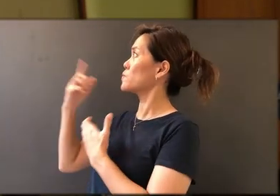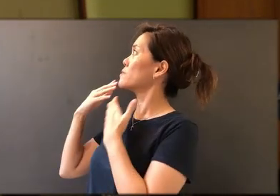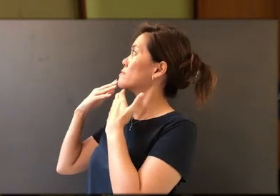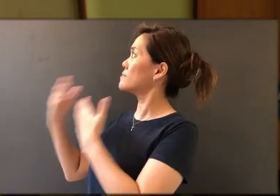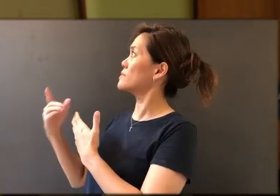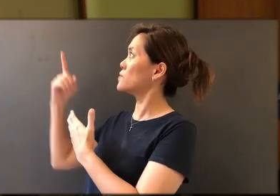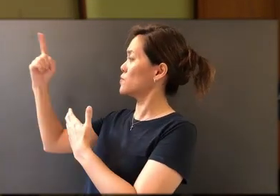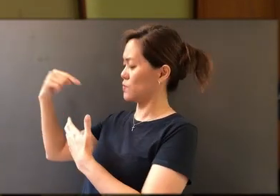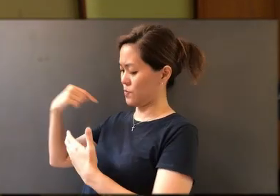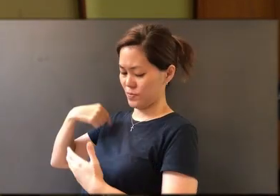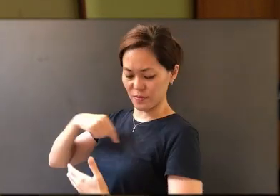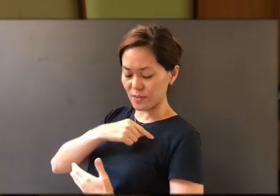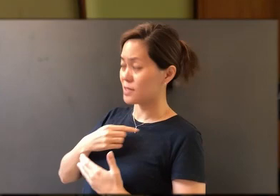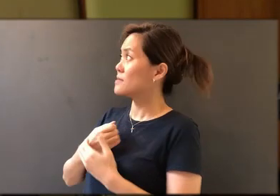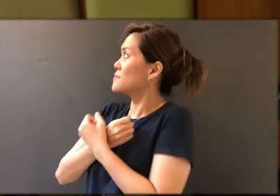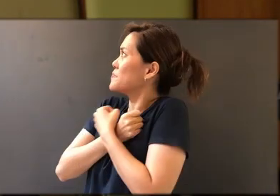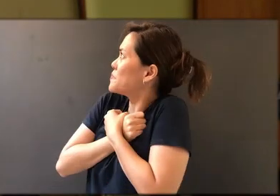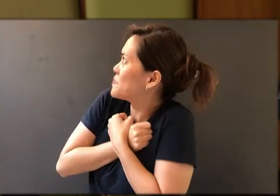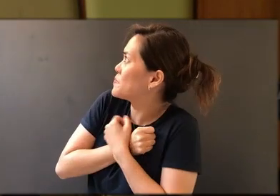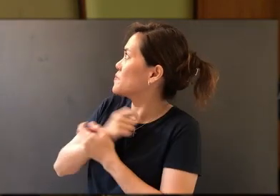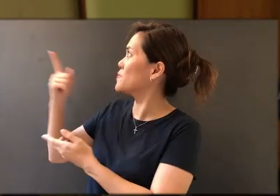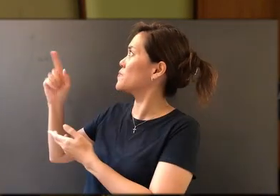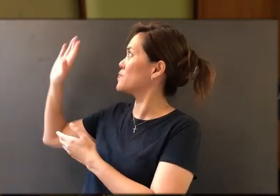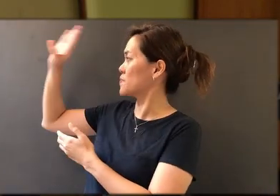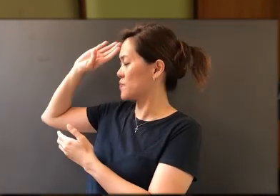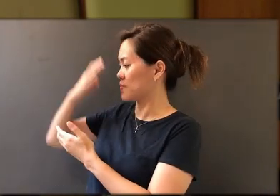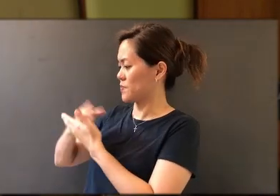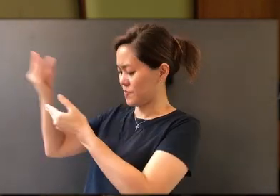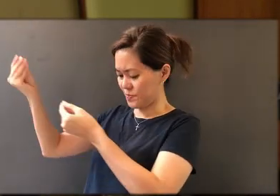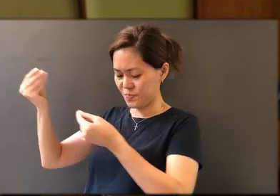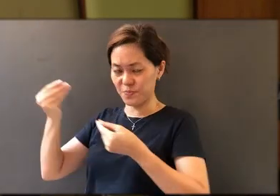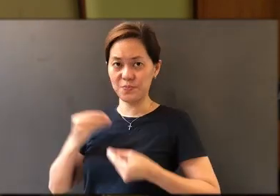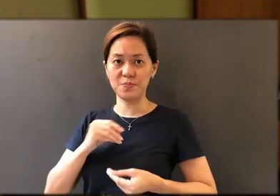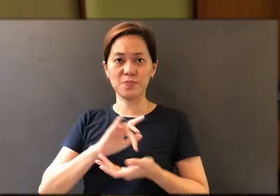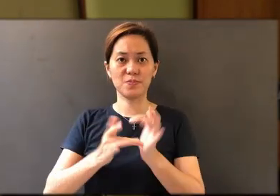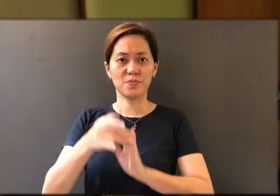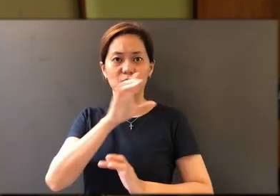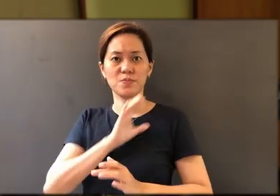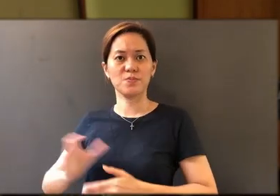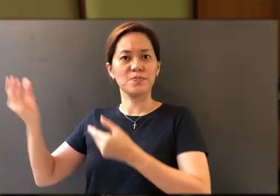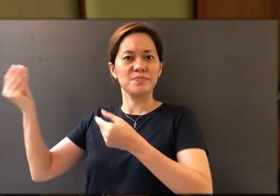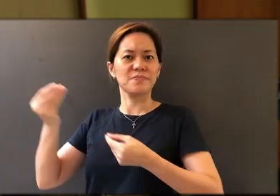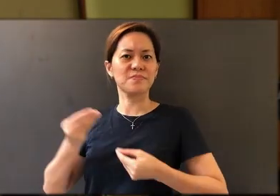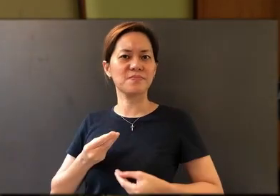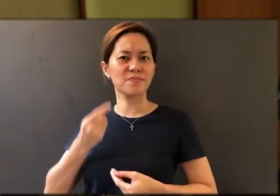that You love us, that You gave Your Son the Lord Jesus Christ for us. And we